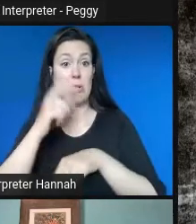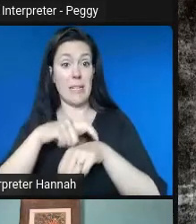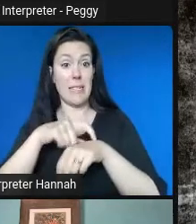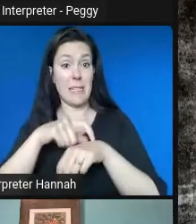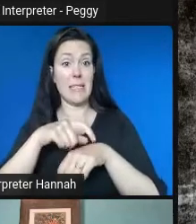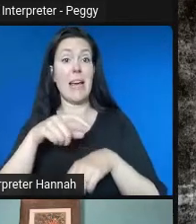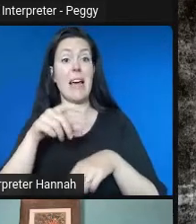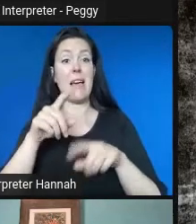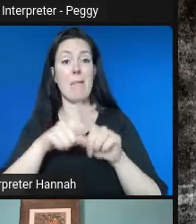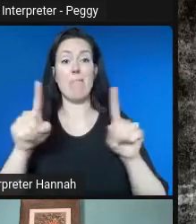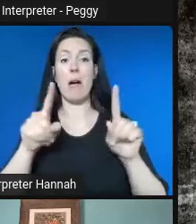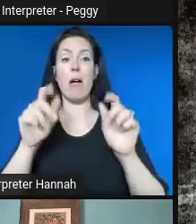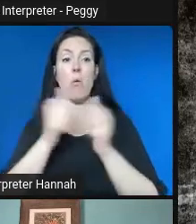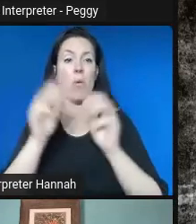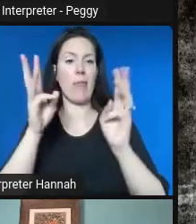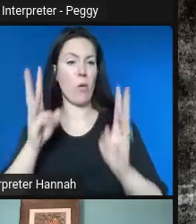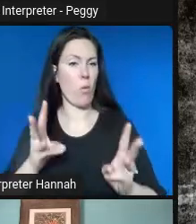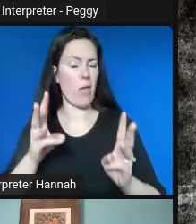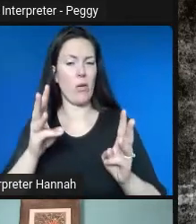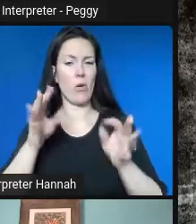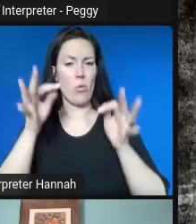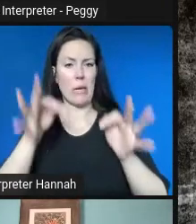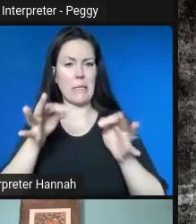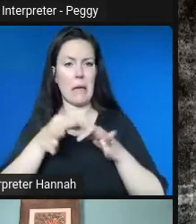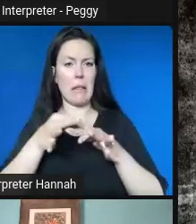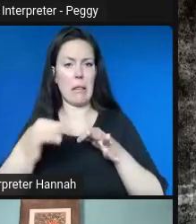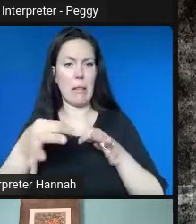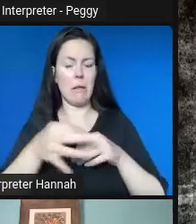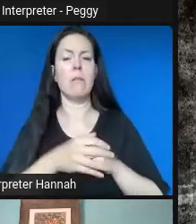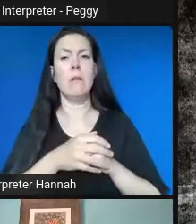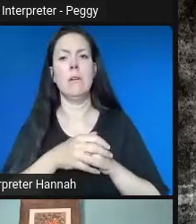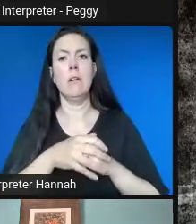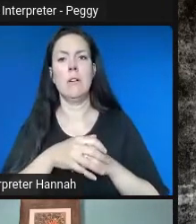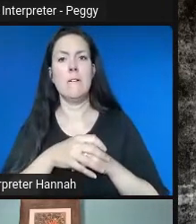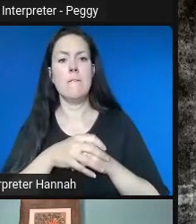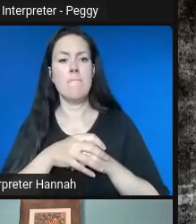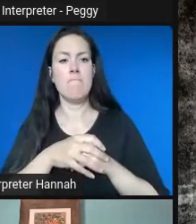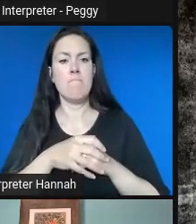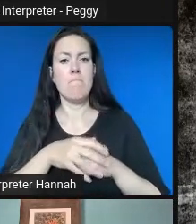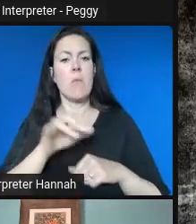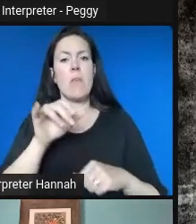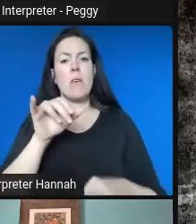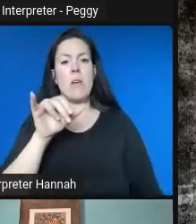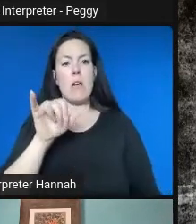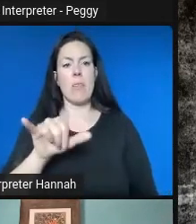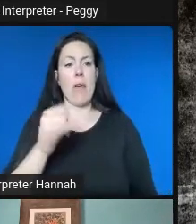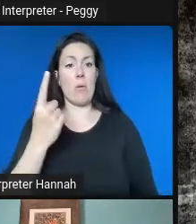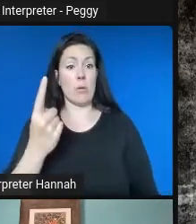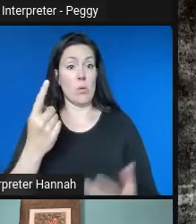at the time, we needed to wait a little bit longer. So I think that was one of the things that we had going